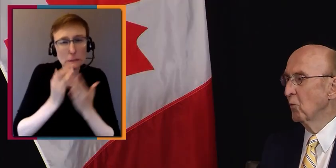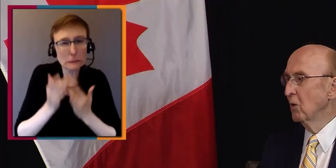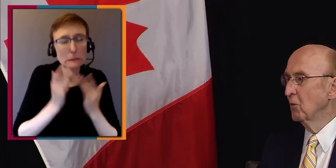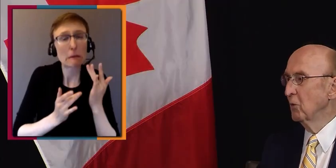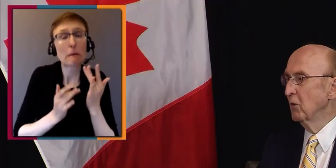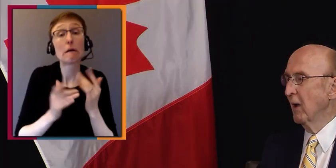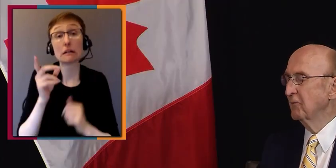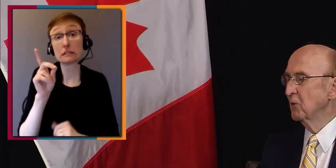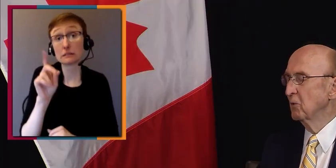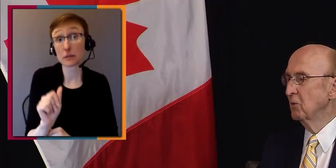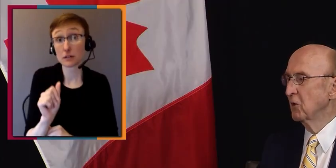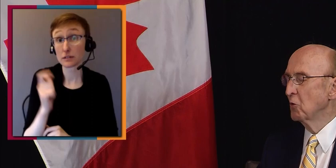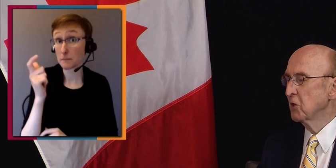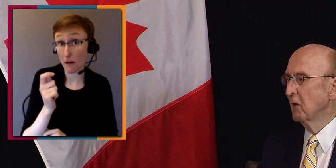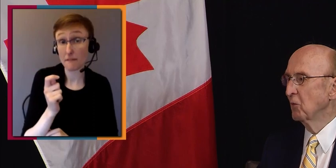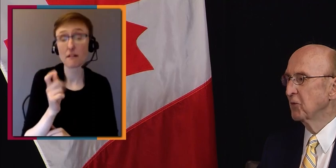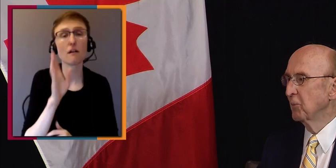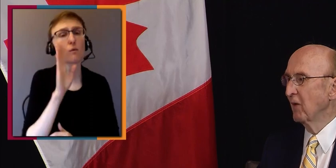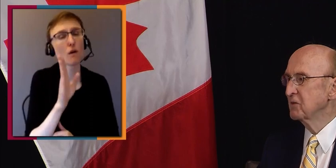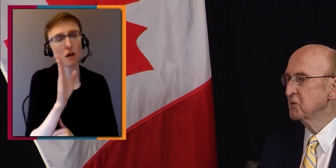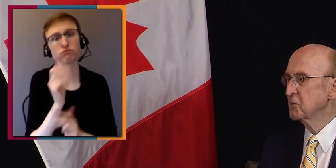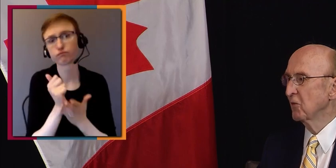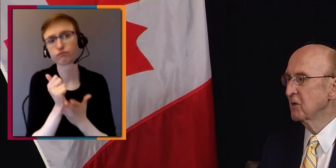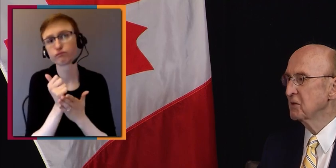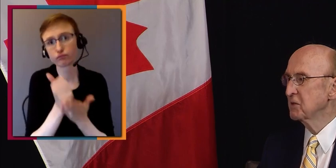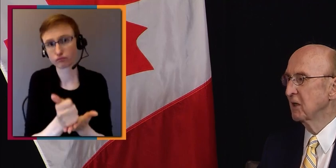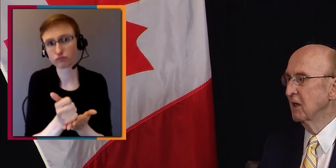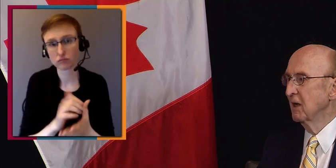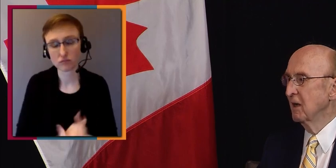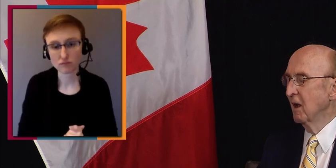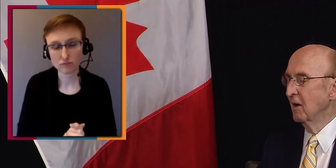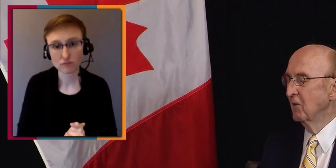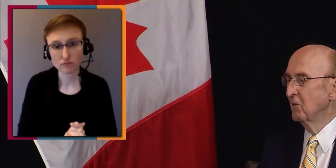Will you have to negotiate with the provinces over this and...